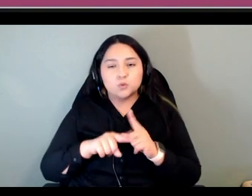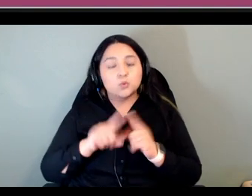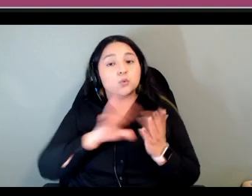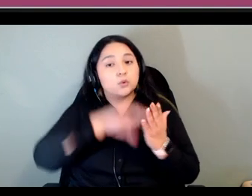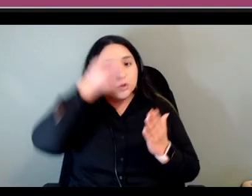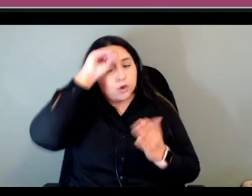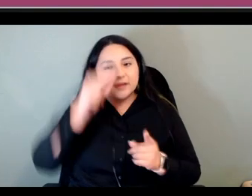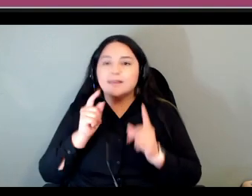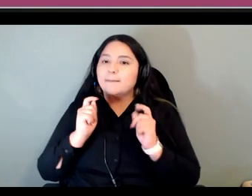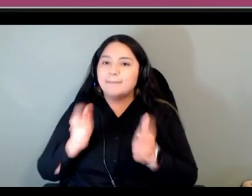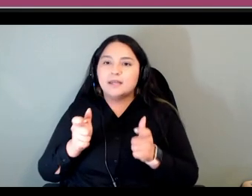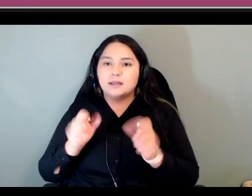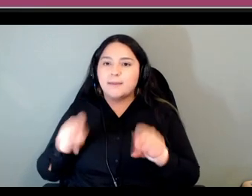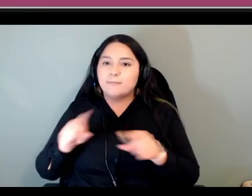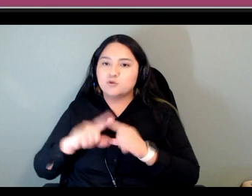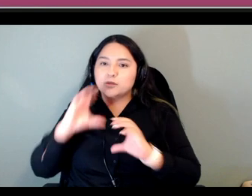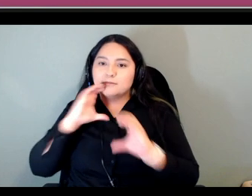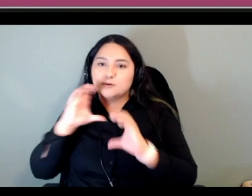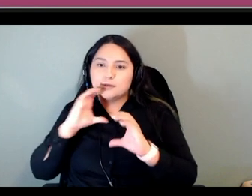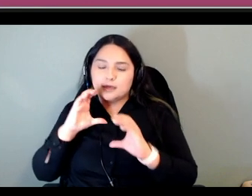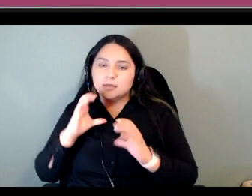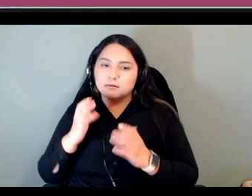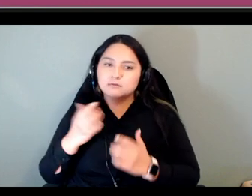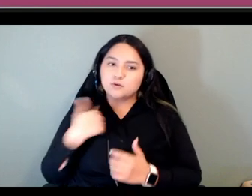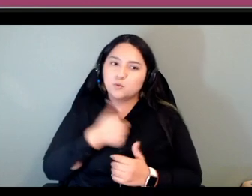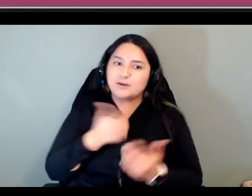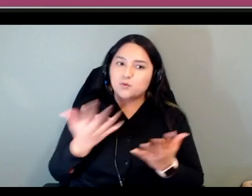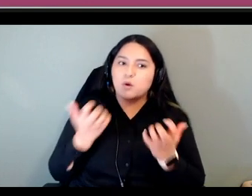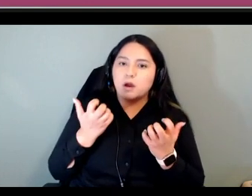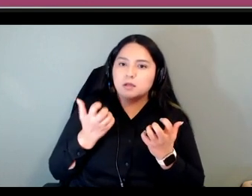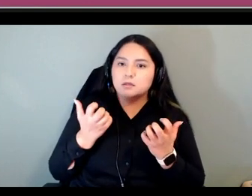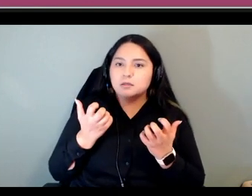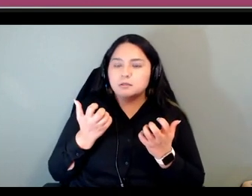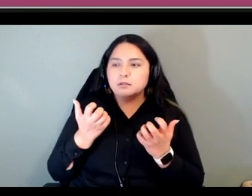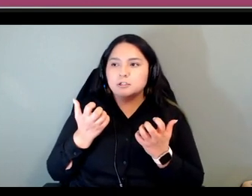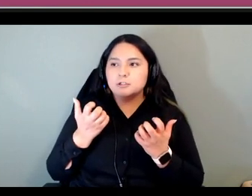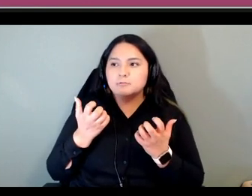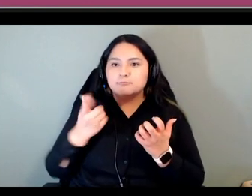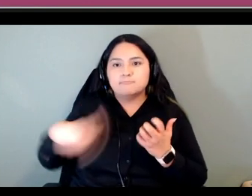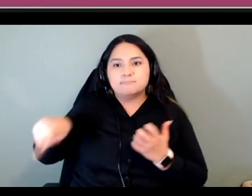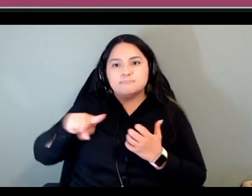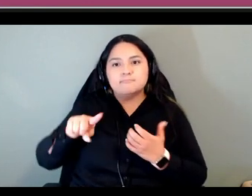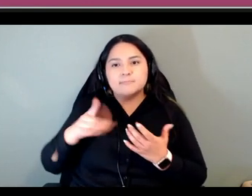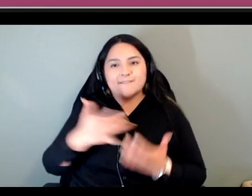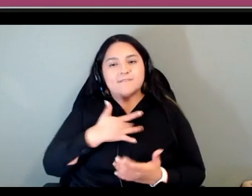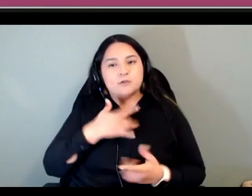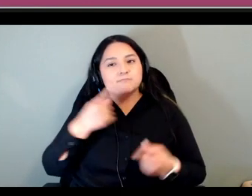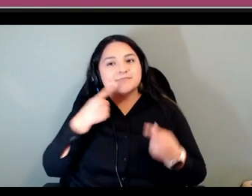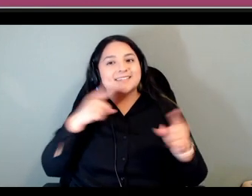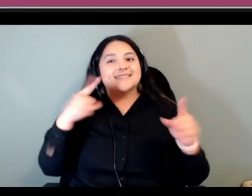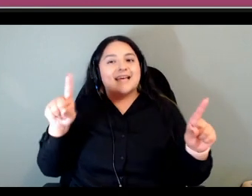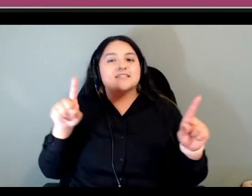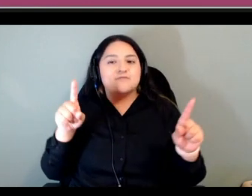so we wanted um people to be sick feel successful right away and that was really important but